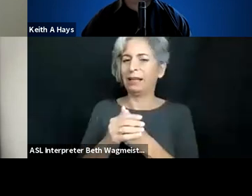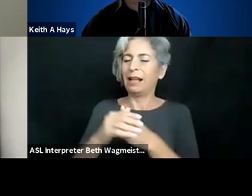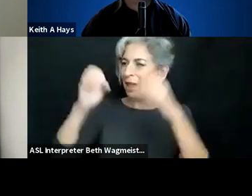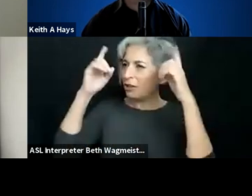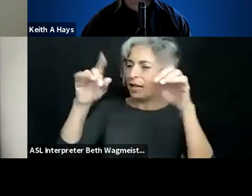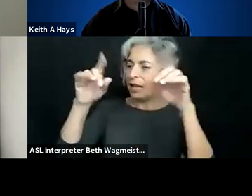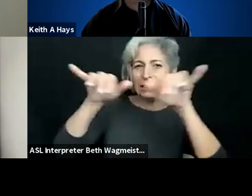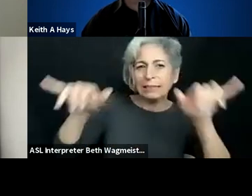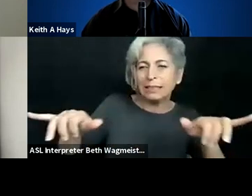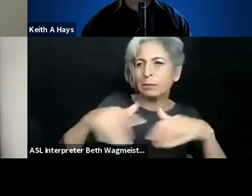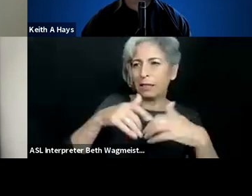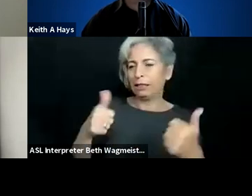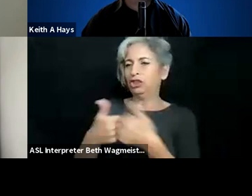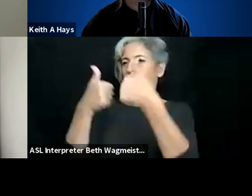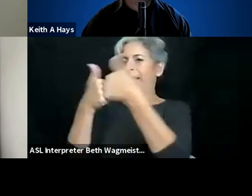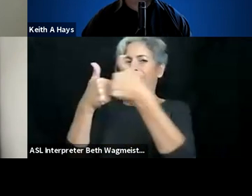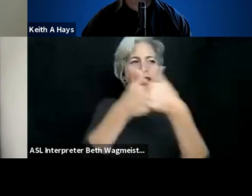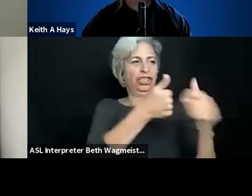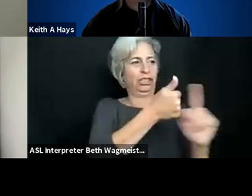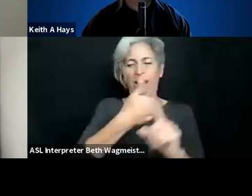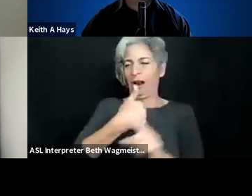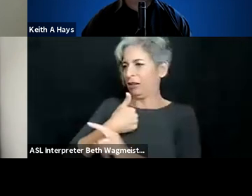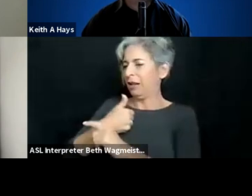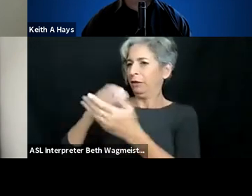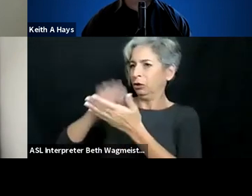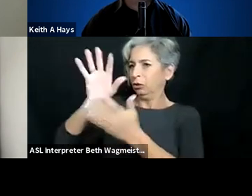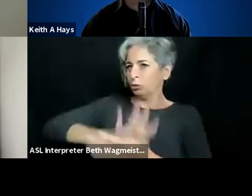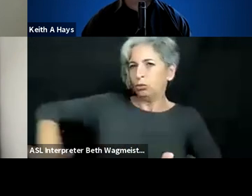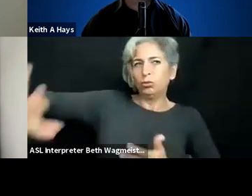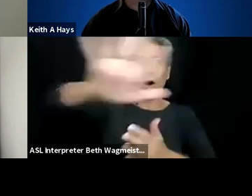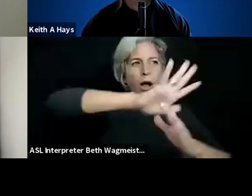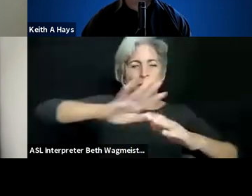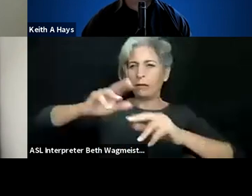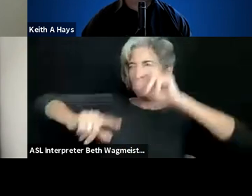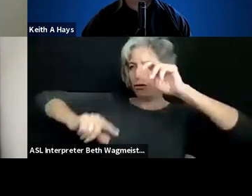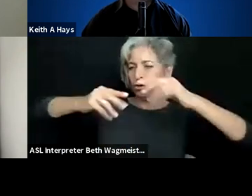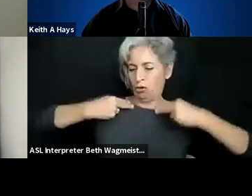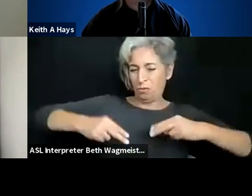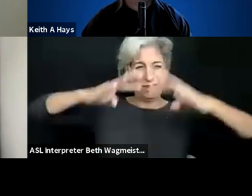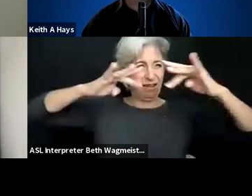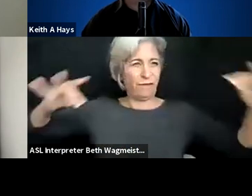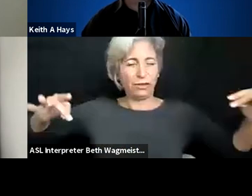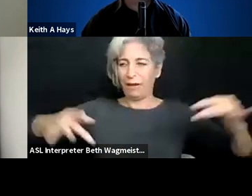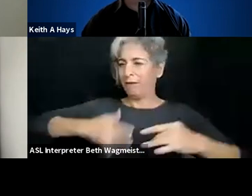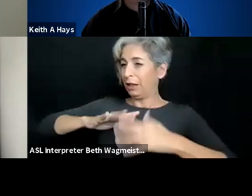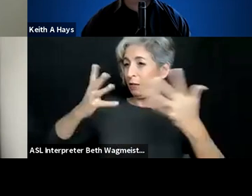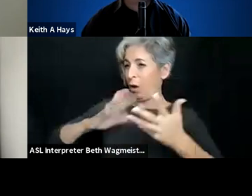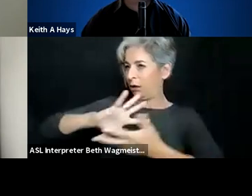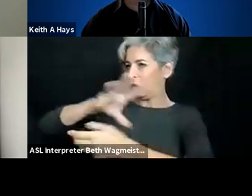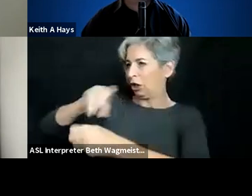groups in the labor market. It also means we're committed to continuing the transformation of our educational systems and challenging ourselves to